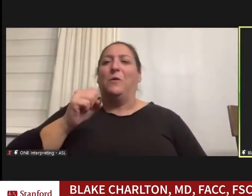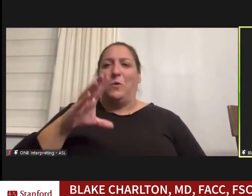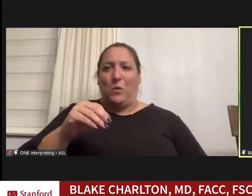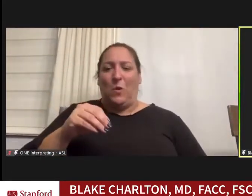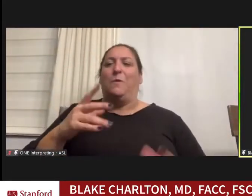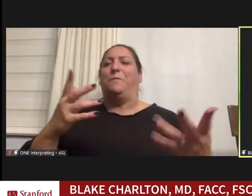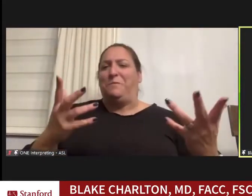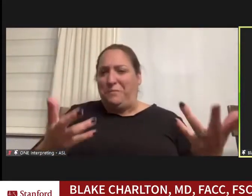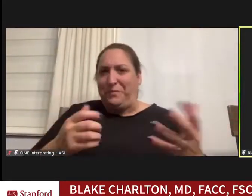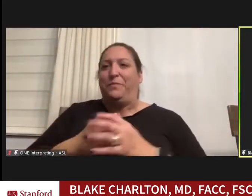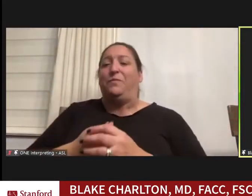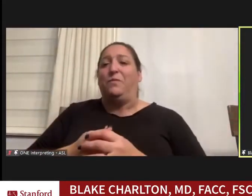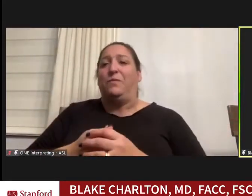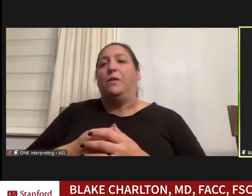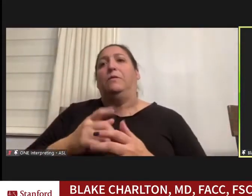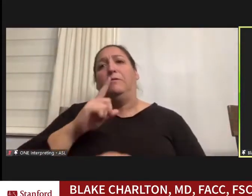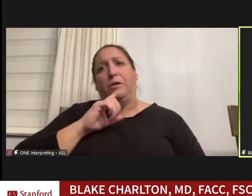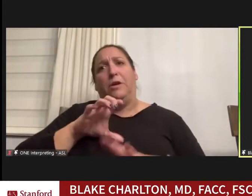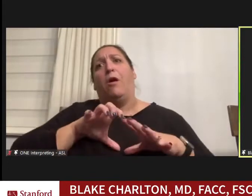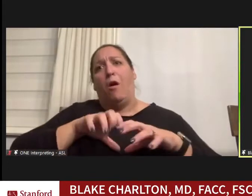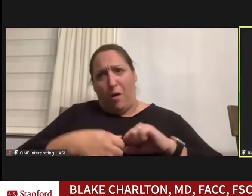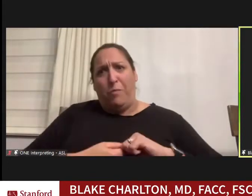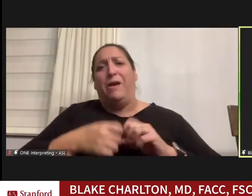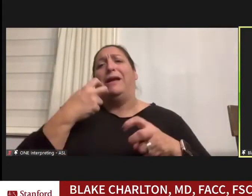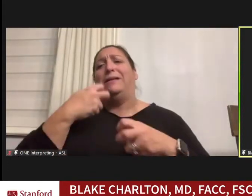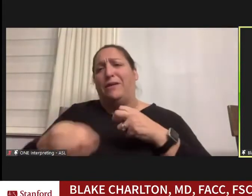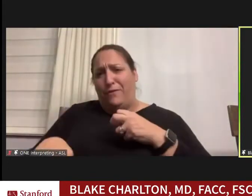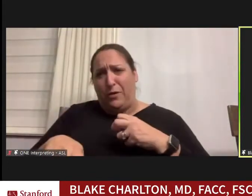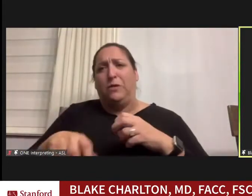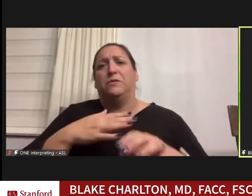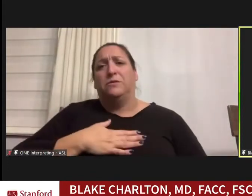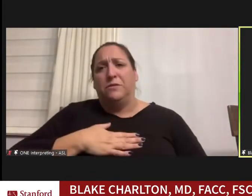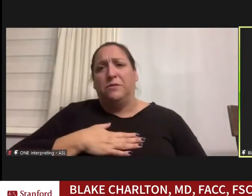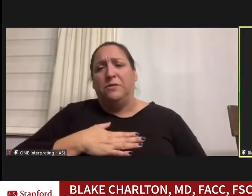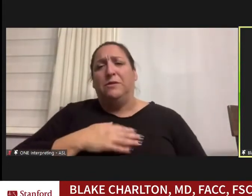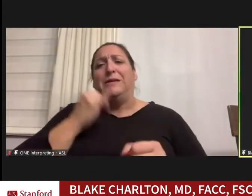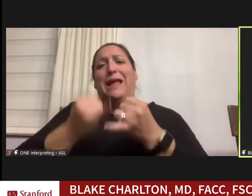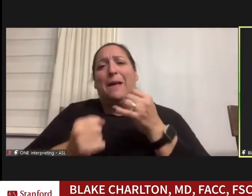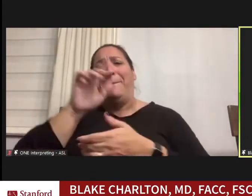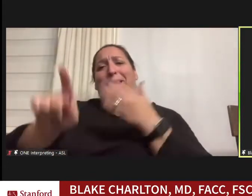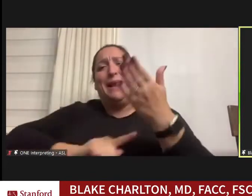And it really was heartbreaking, and at the end of many hours we ended up going to Adult Protective